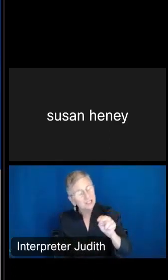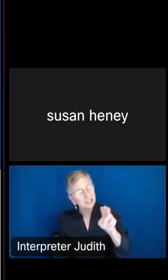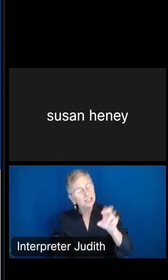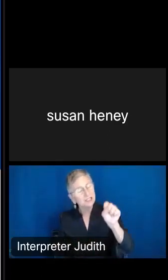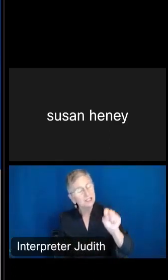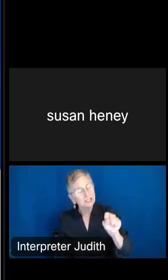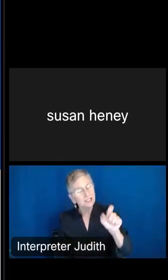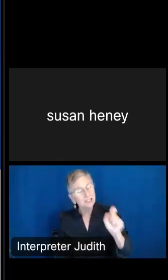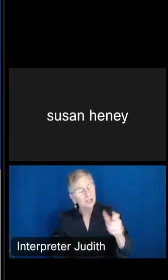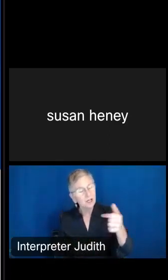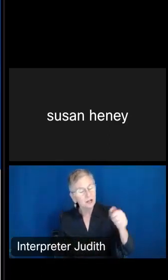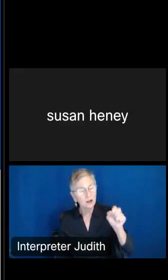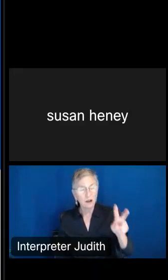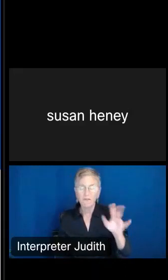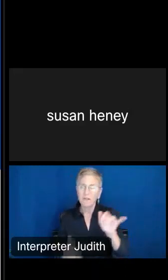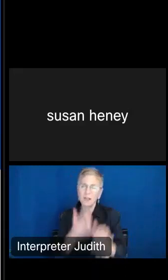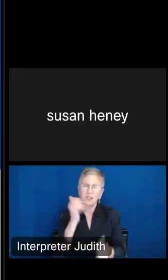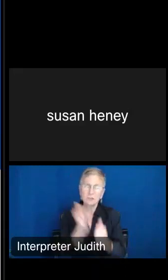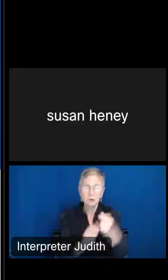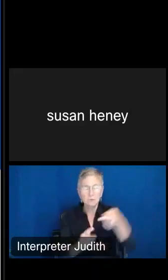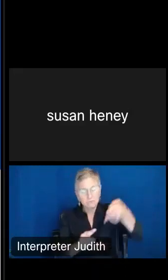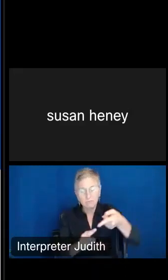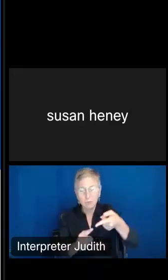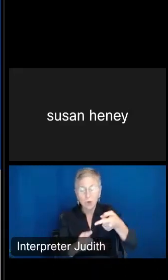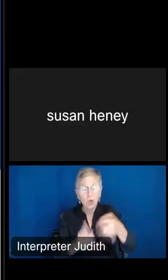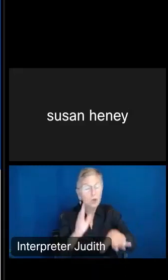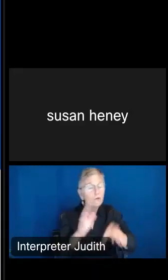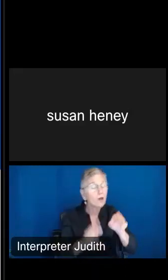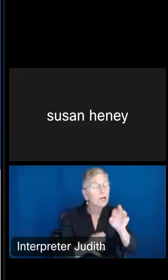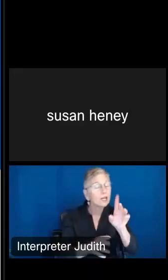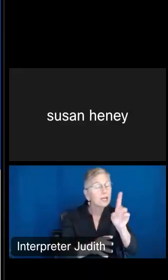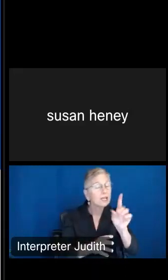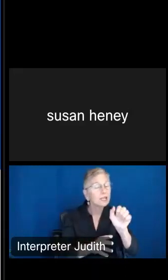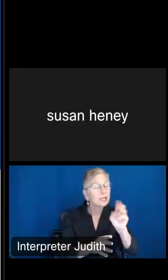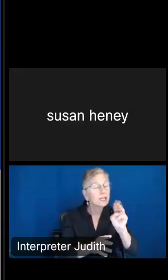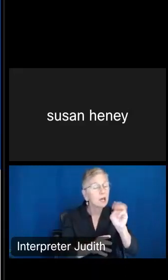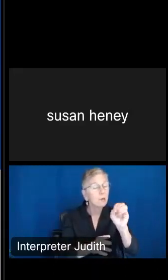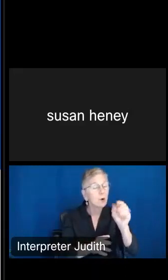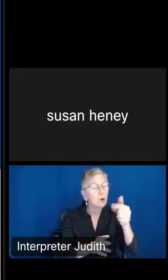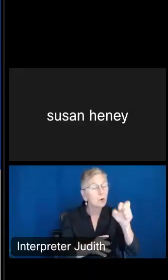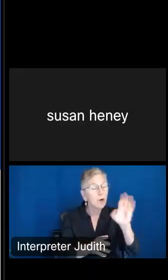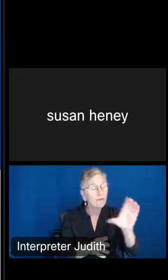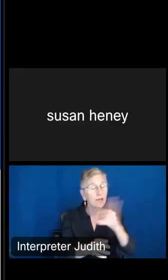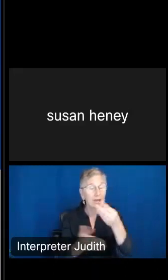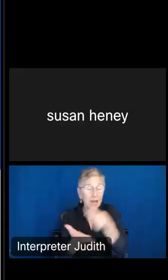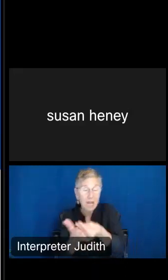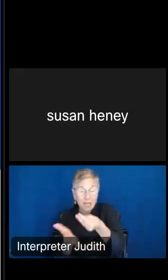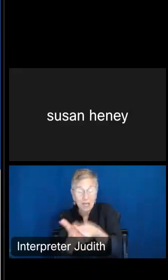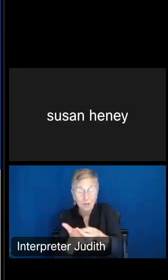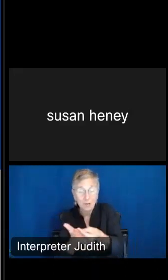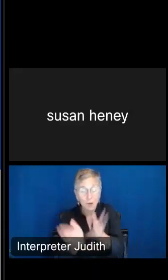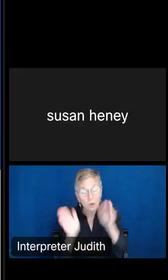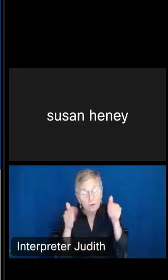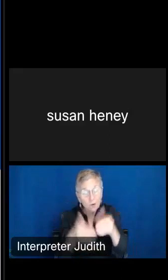both demographic and economic data, so we'll focus on the topic of disability for today's